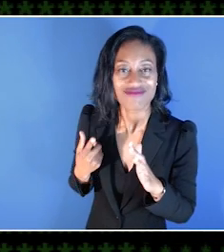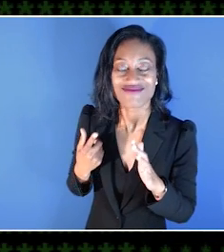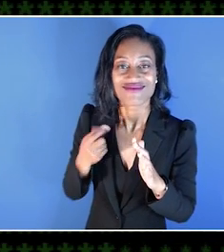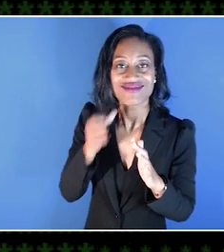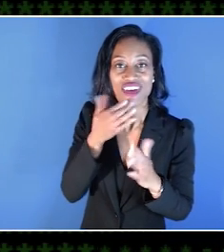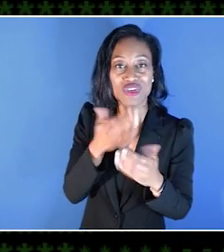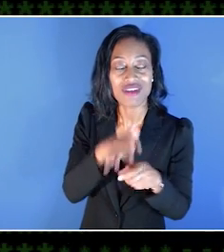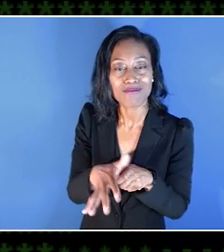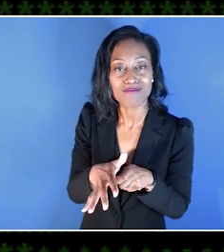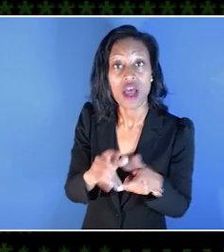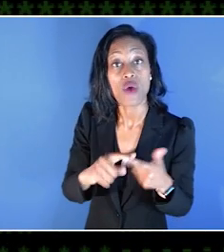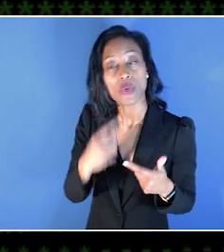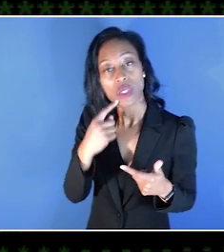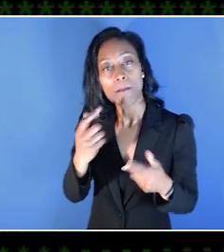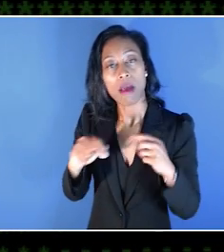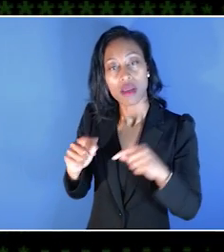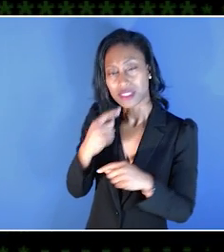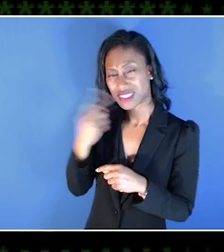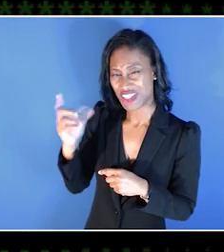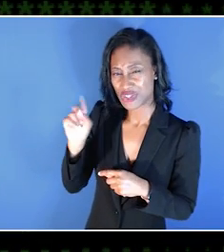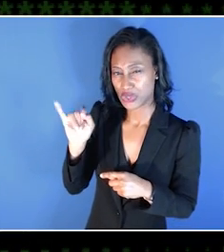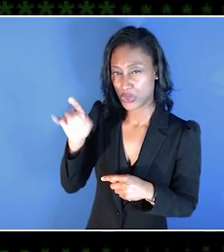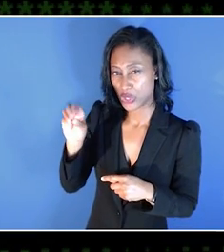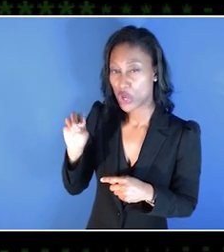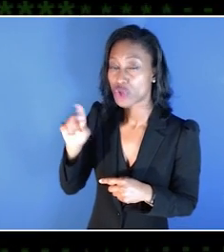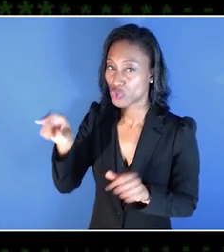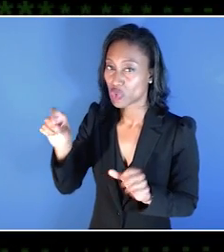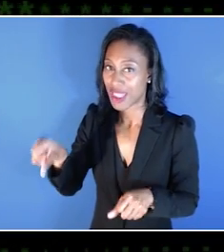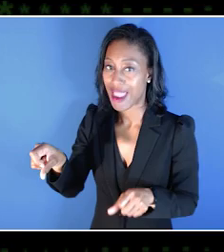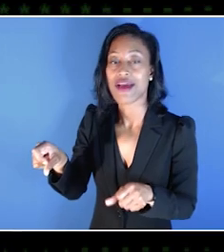and also tell these studios which ones they meet the criteria for.